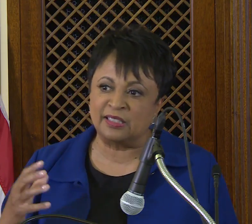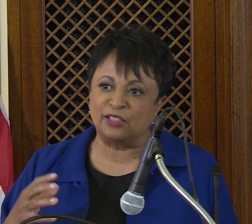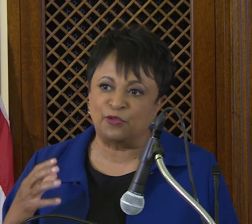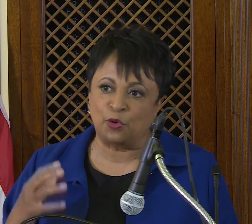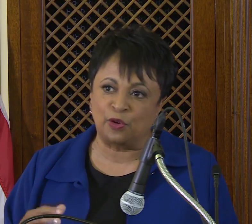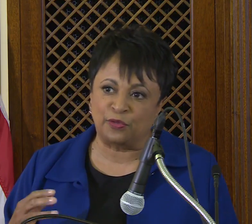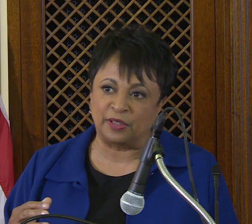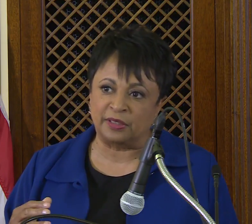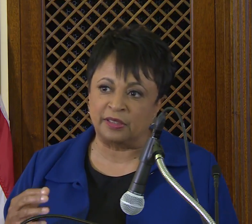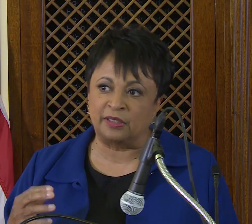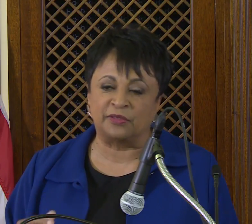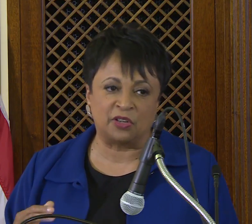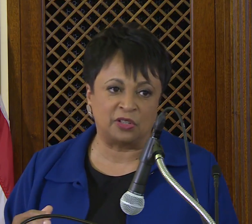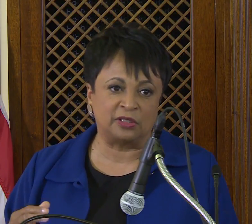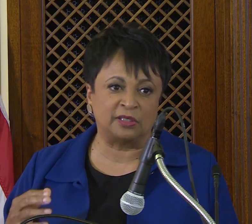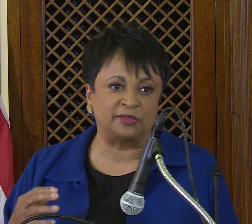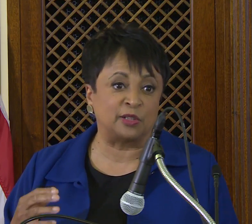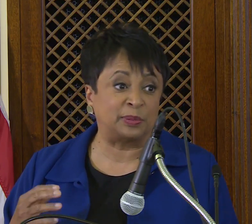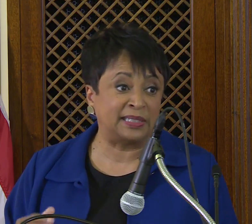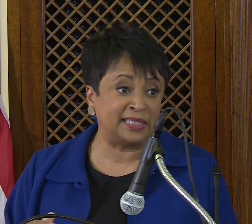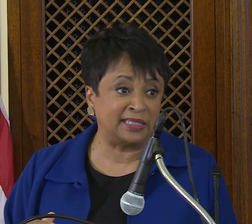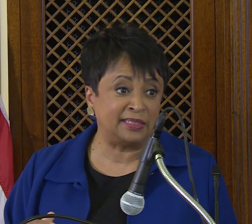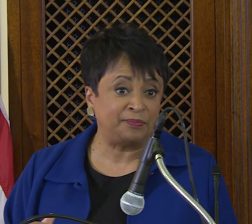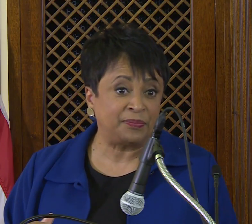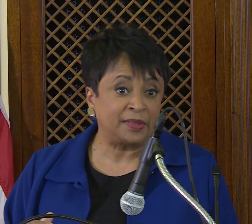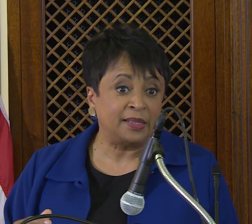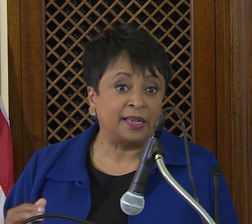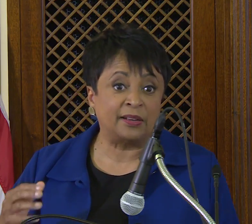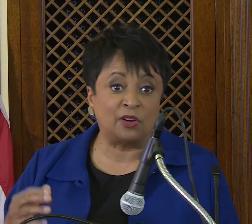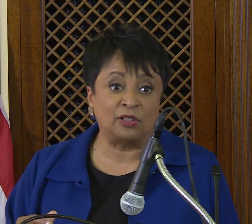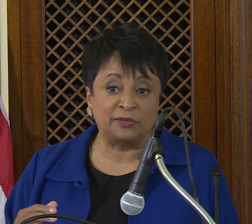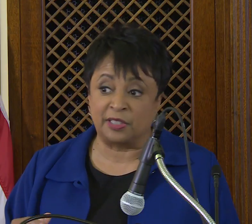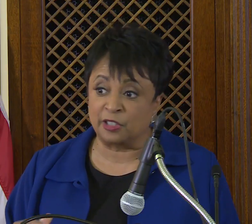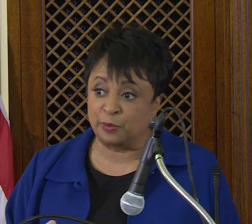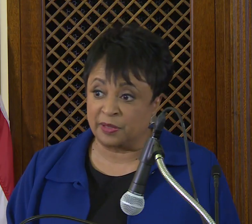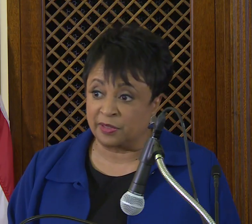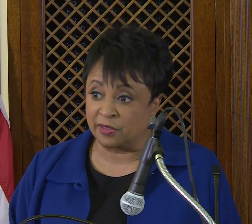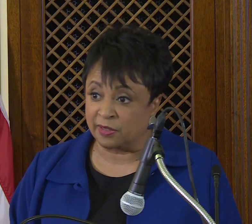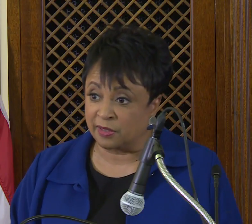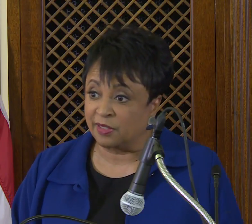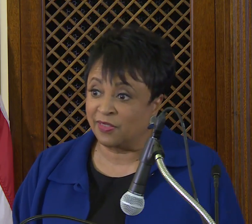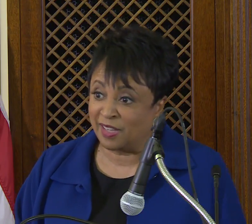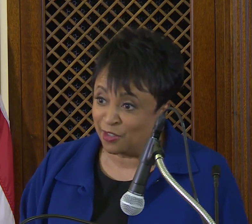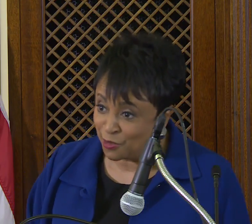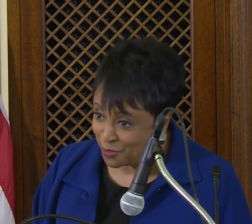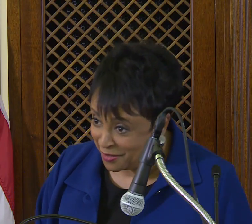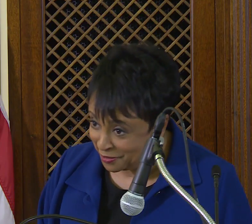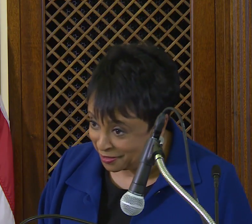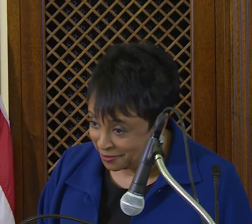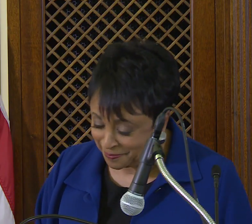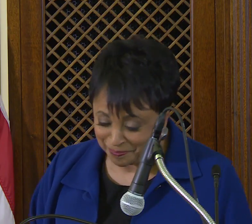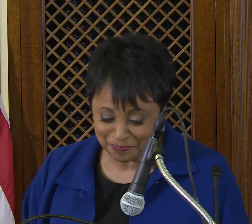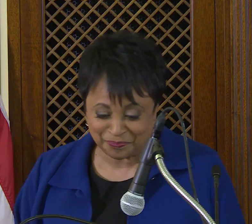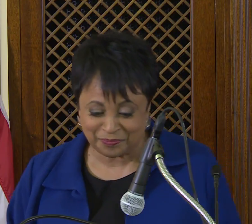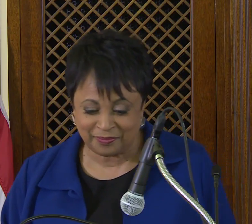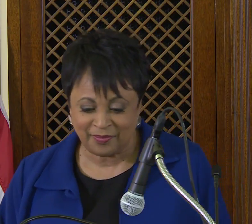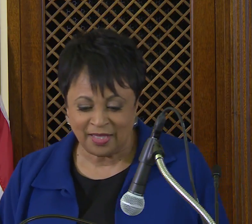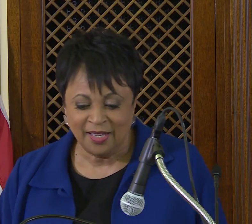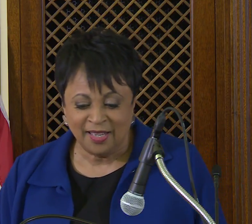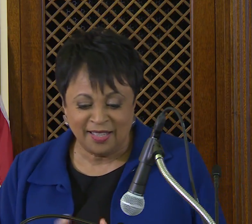in the forefront of all of our planning and all of our experiences. Thank you, Travis.